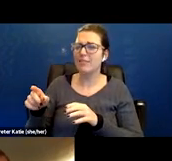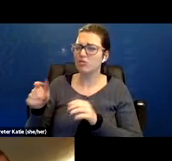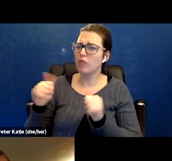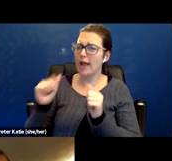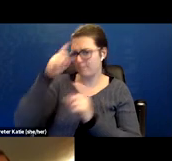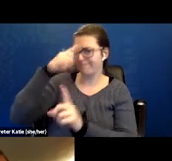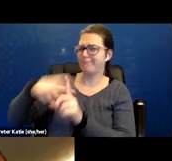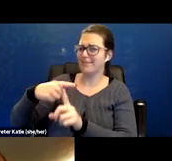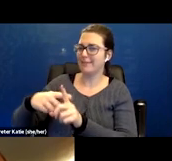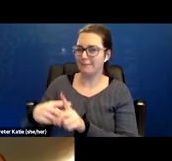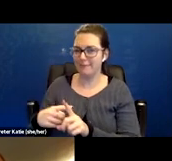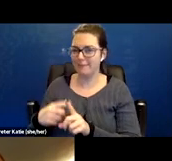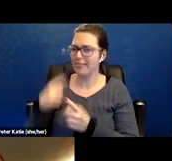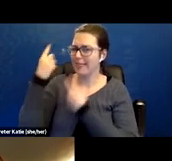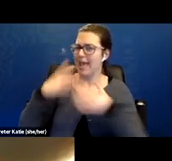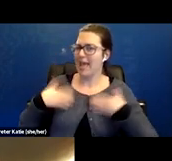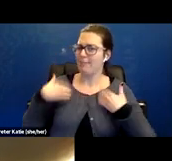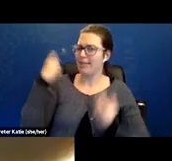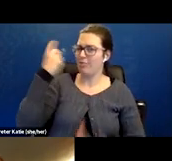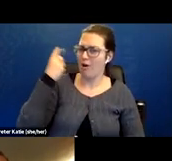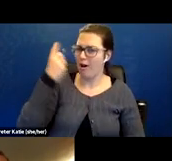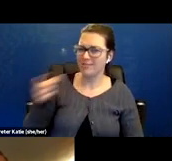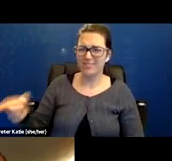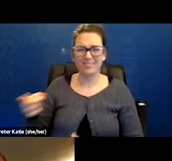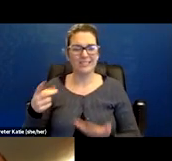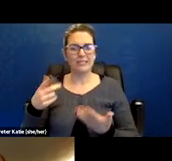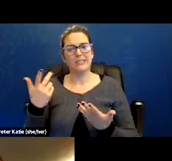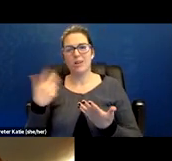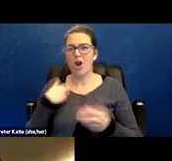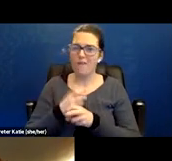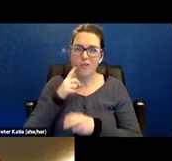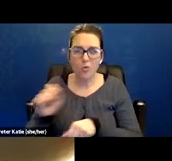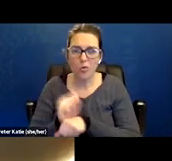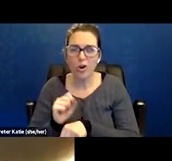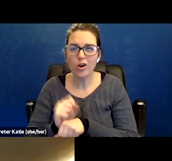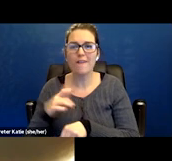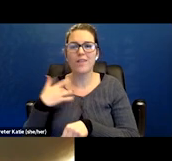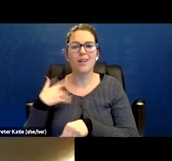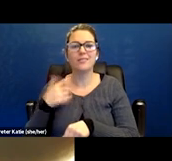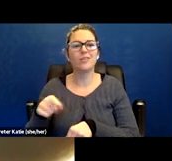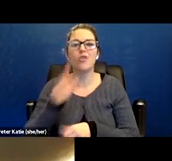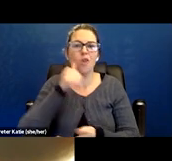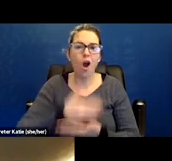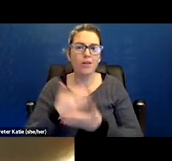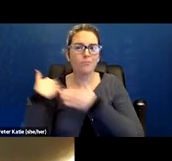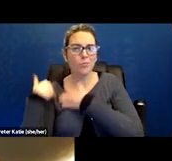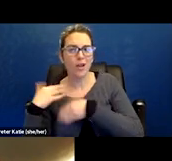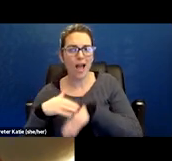She is unable to work, feels like a burden on her daughter and dismissed by the medical community. She doesn't understand what's wrong with her,